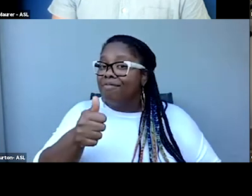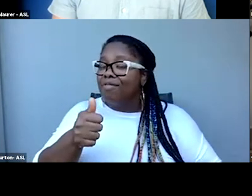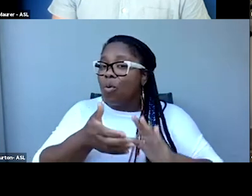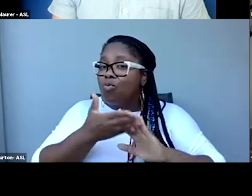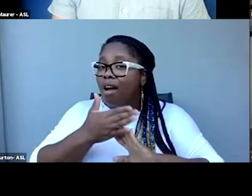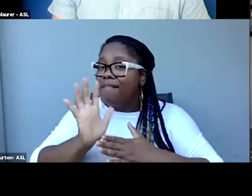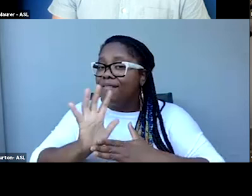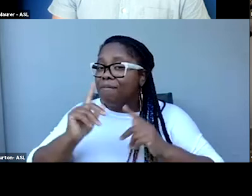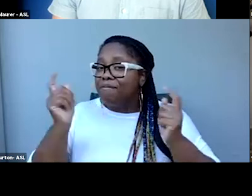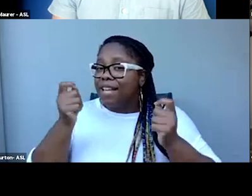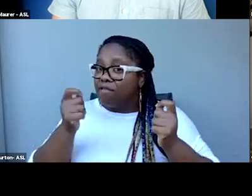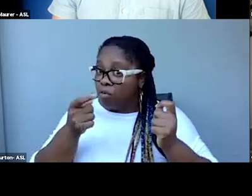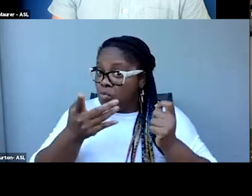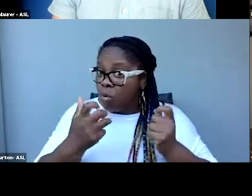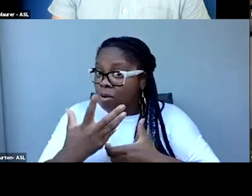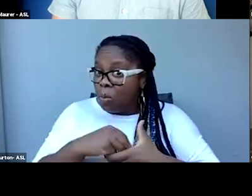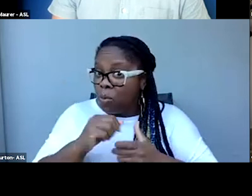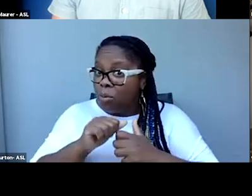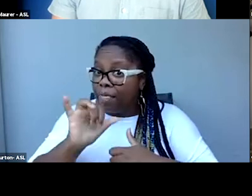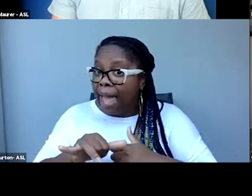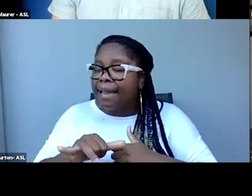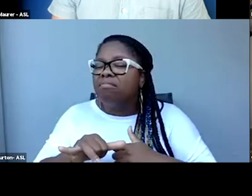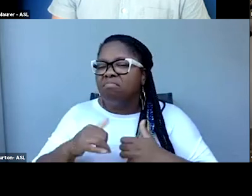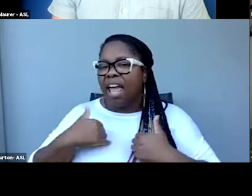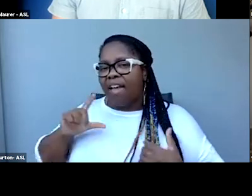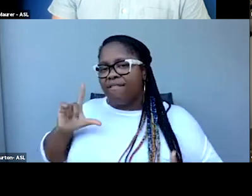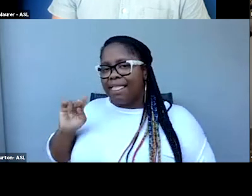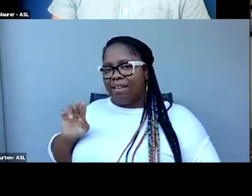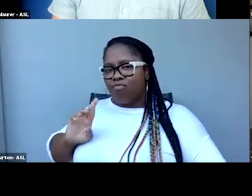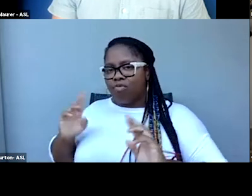that you want us to consider, we're going to drop a link